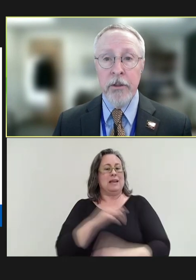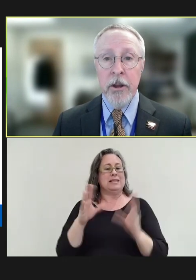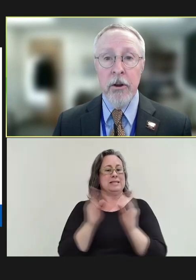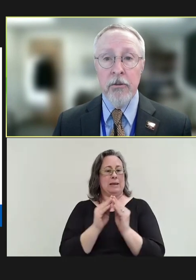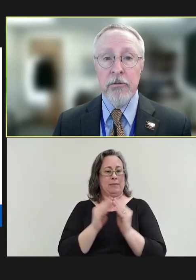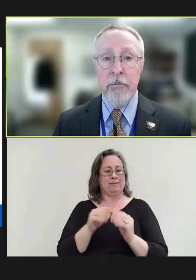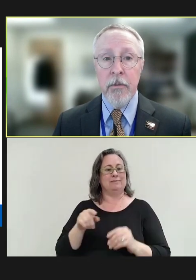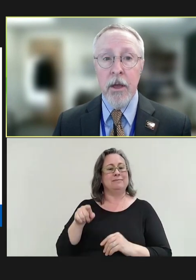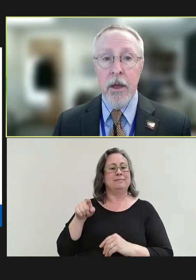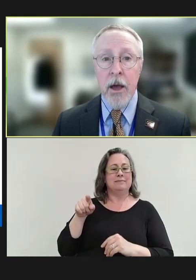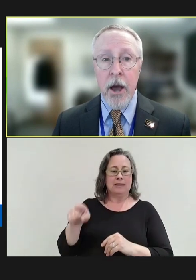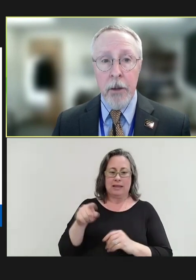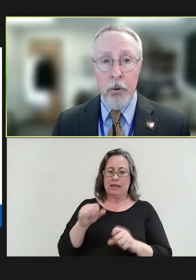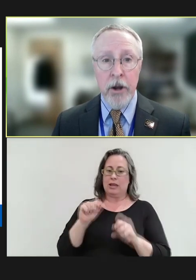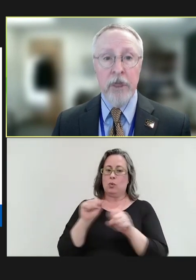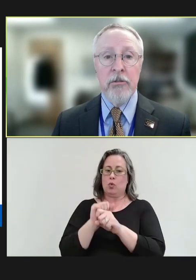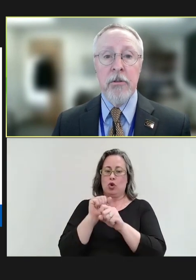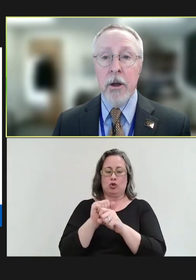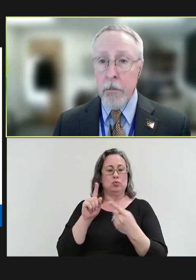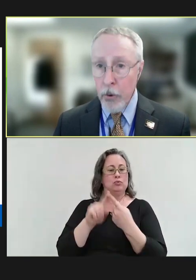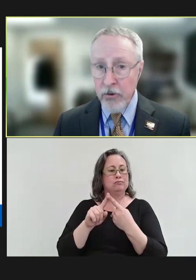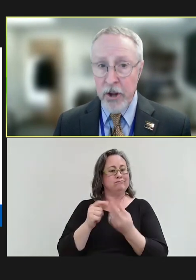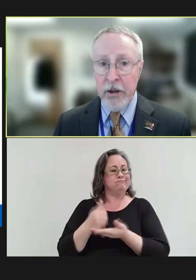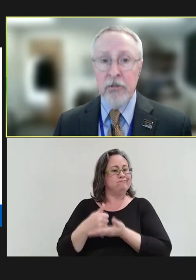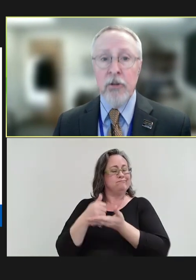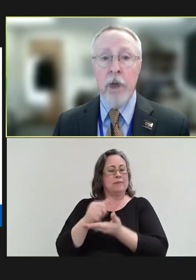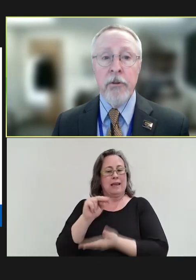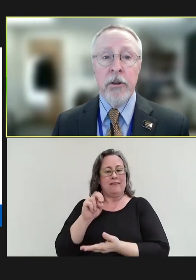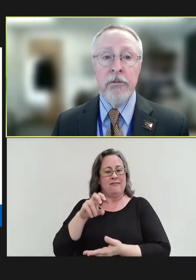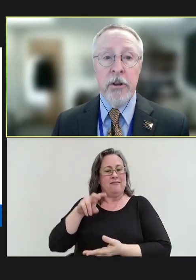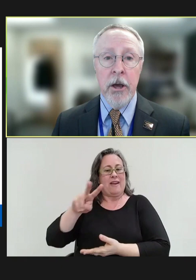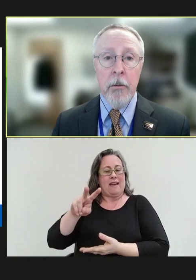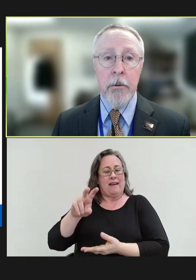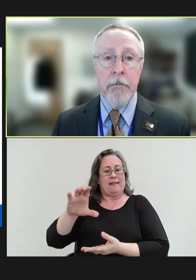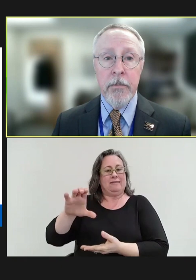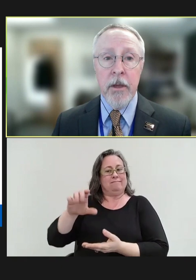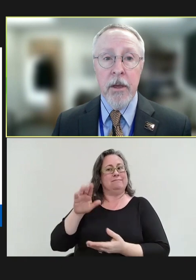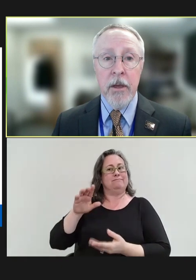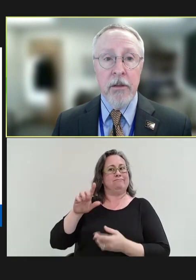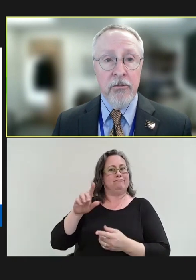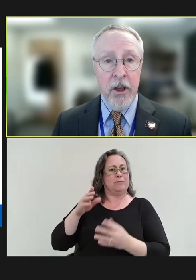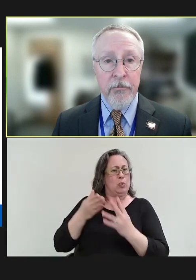the years. I appreciate his appreciate his thoughtfulness and help. Jeff will